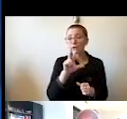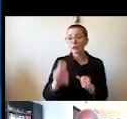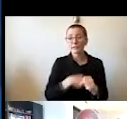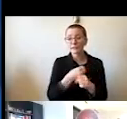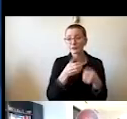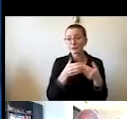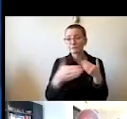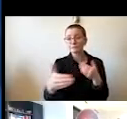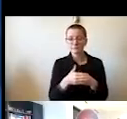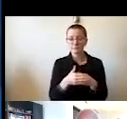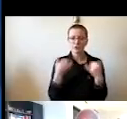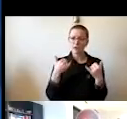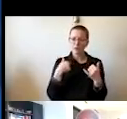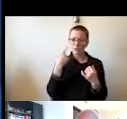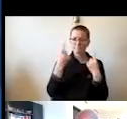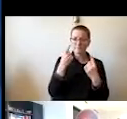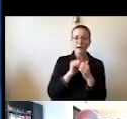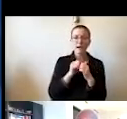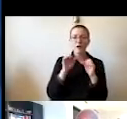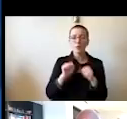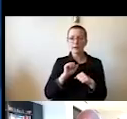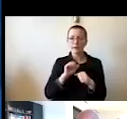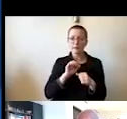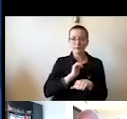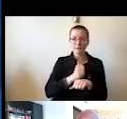to position ourselves now to face the world and environment